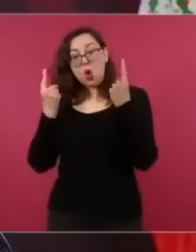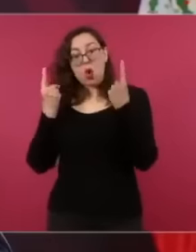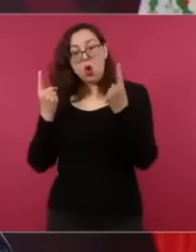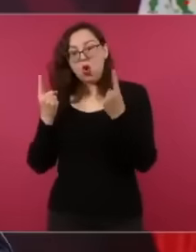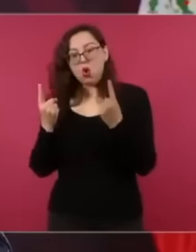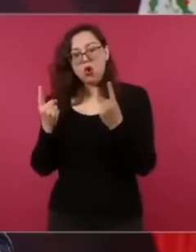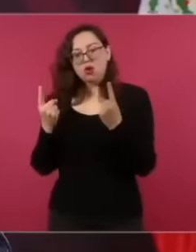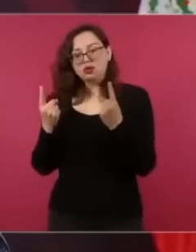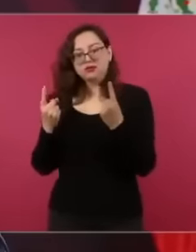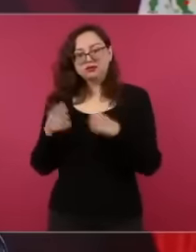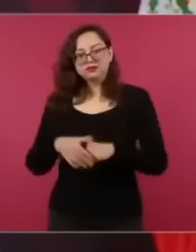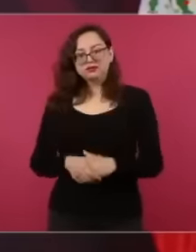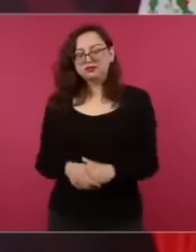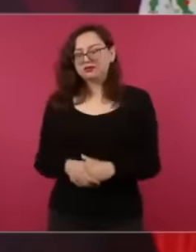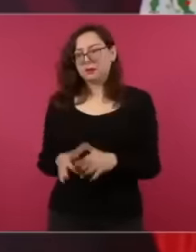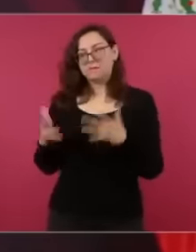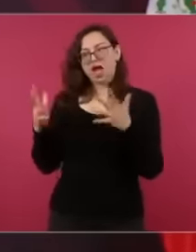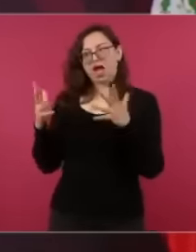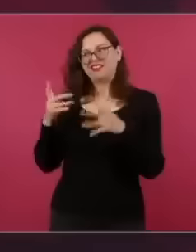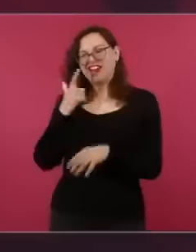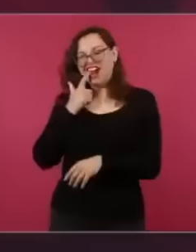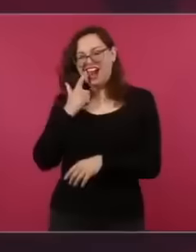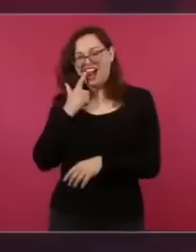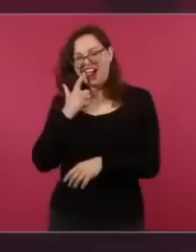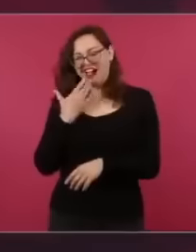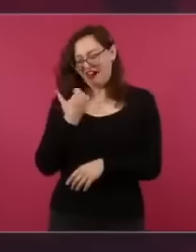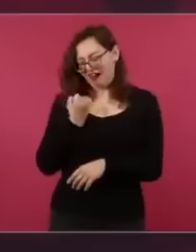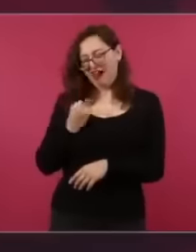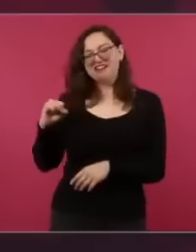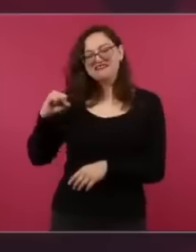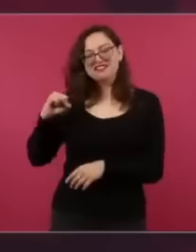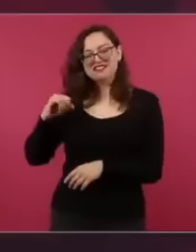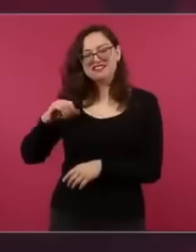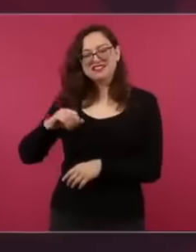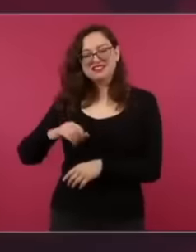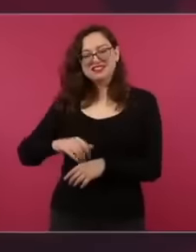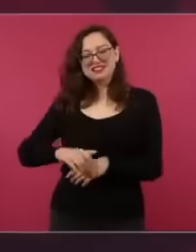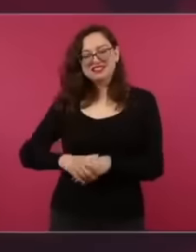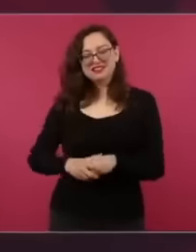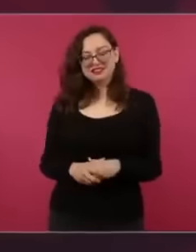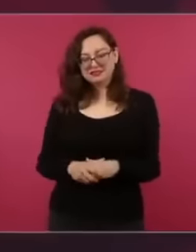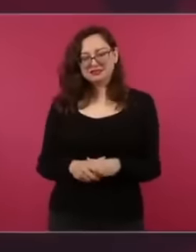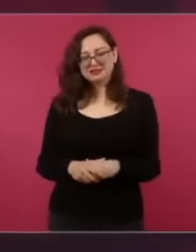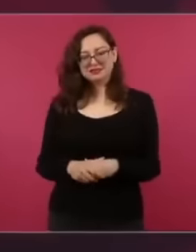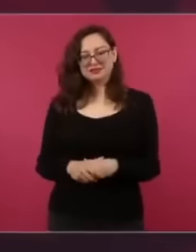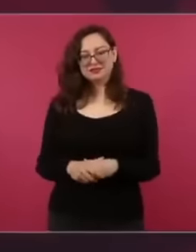until he was applauded I'm going to make a